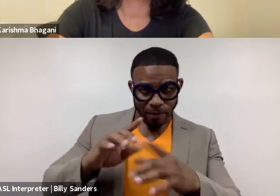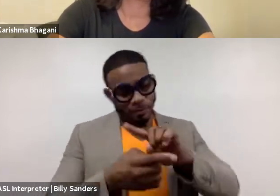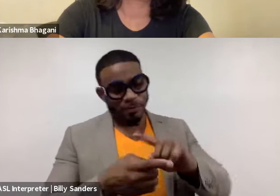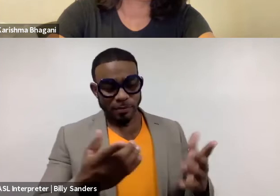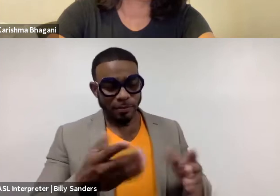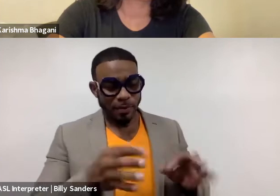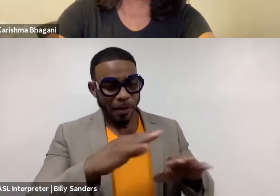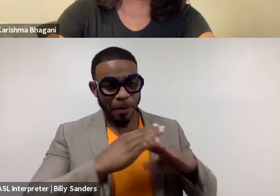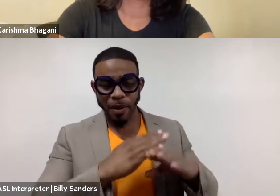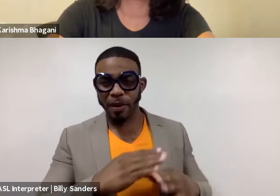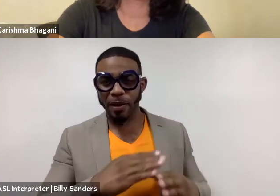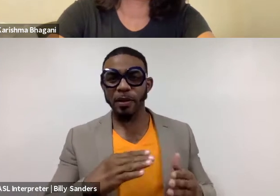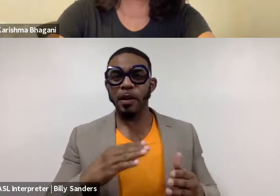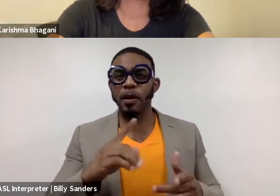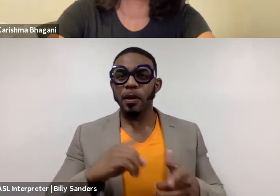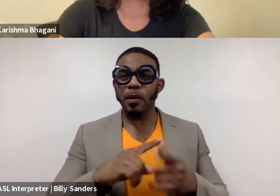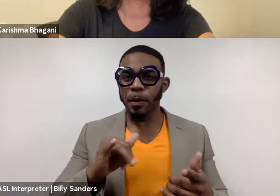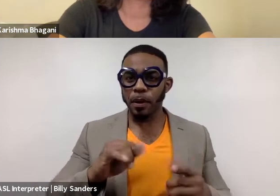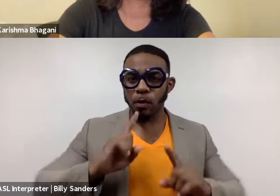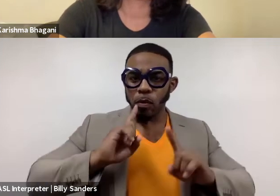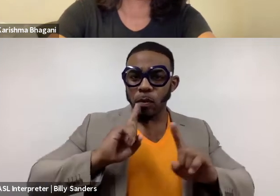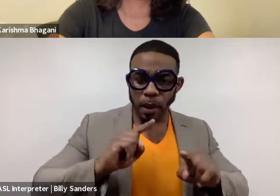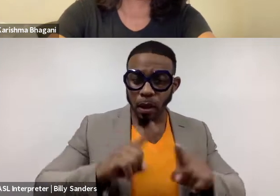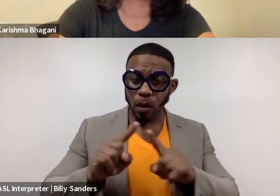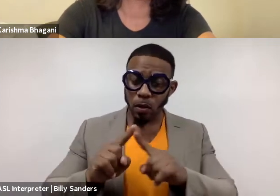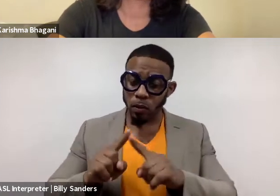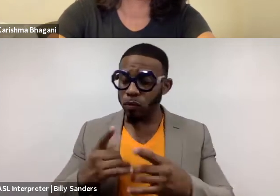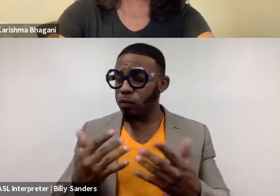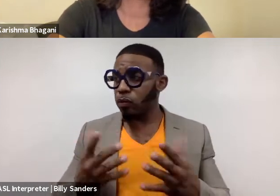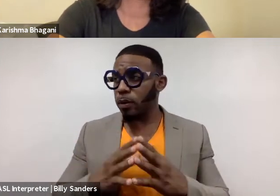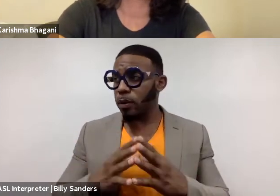or by responding also in barbaric language.